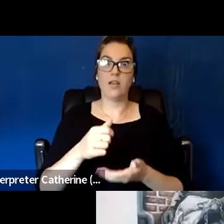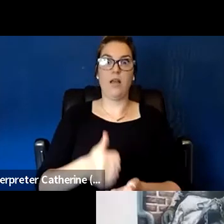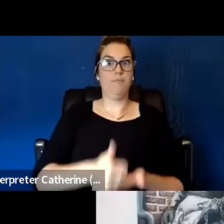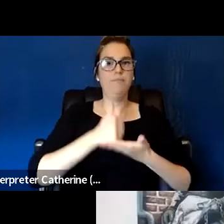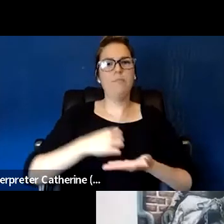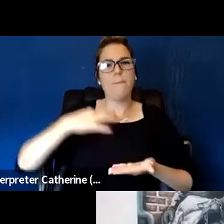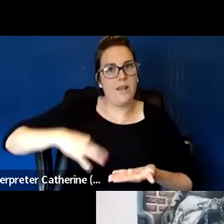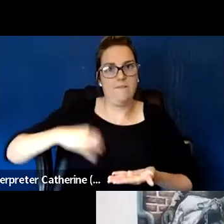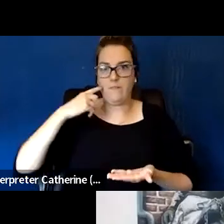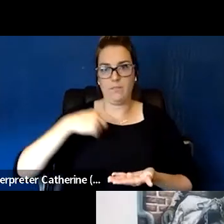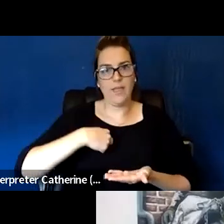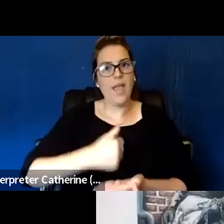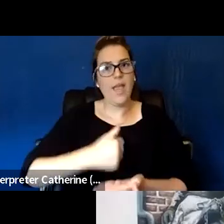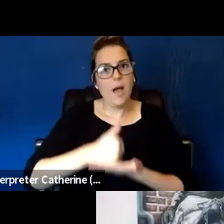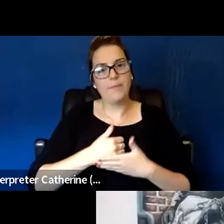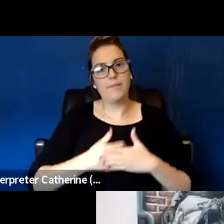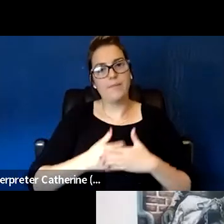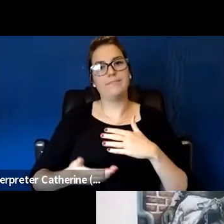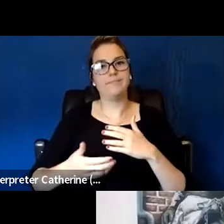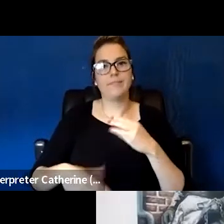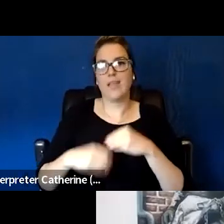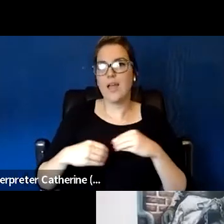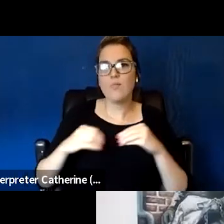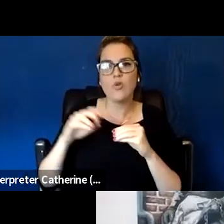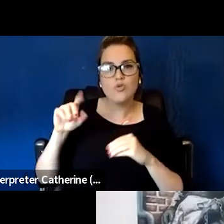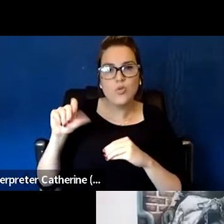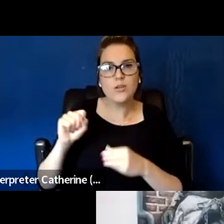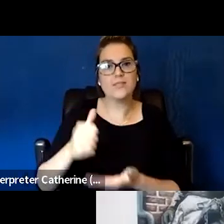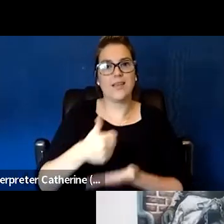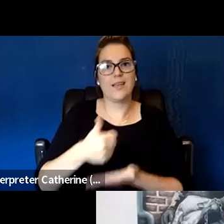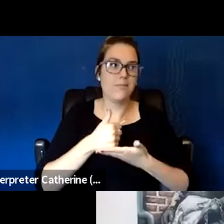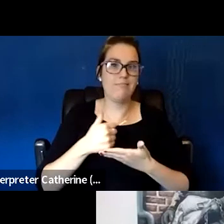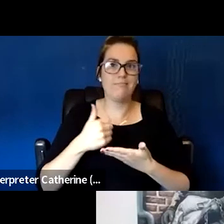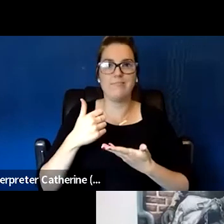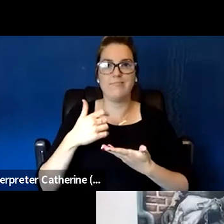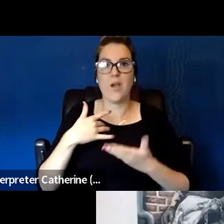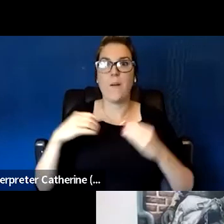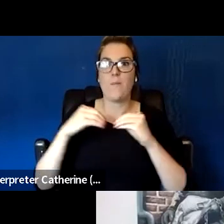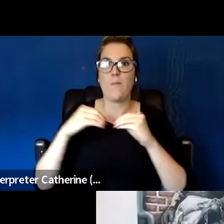my own training and lived experience, the intentional peer support model,